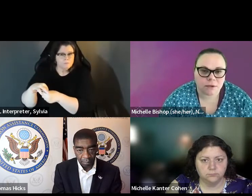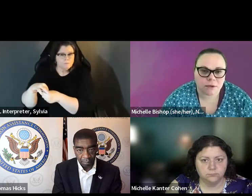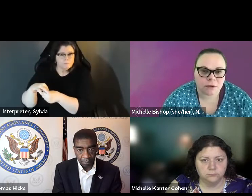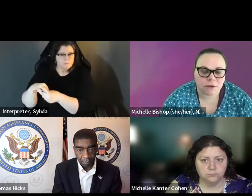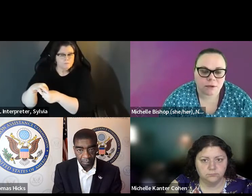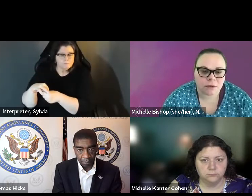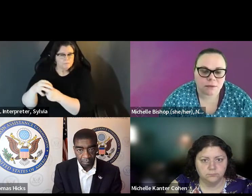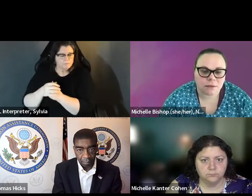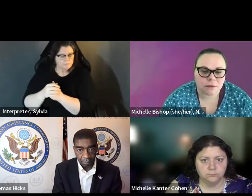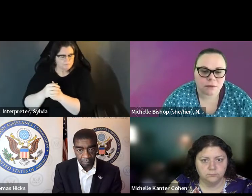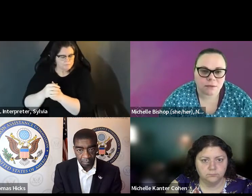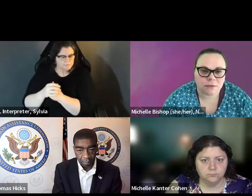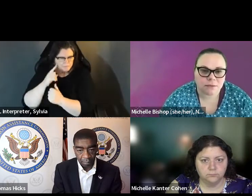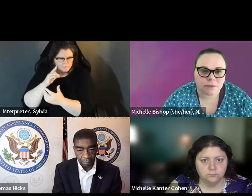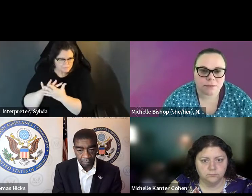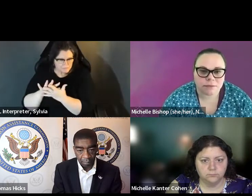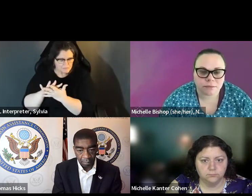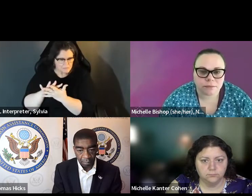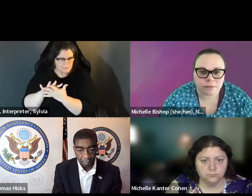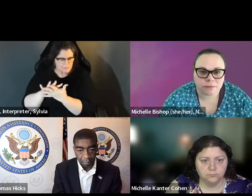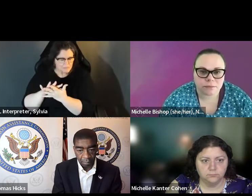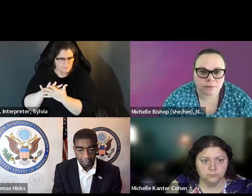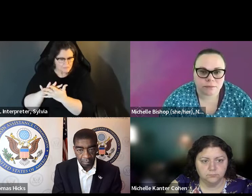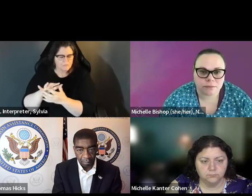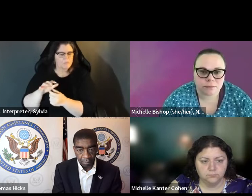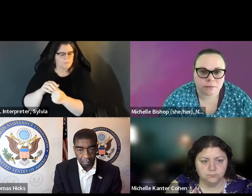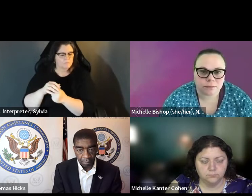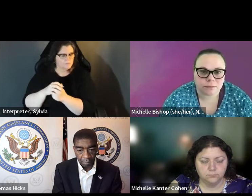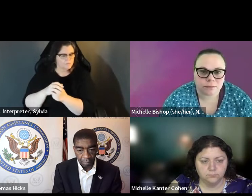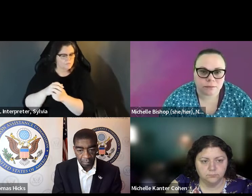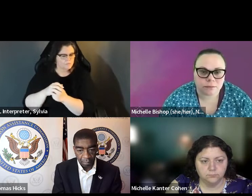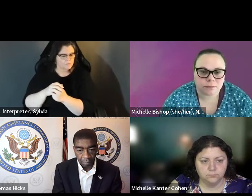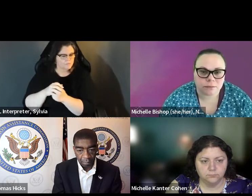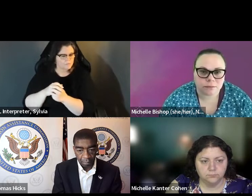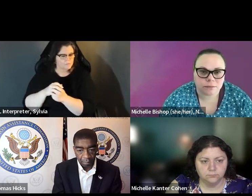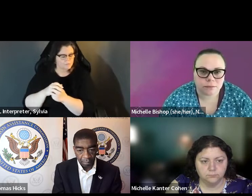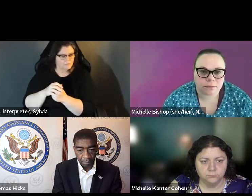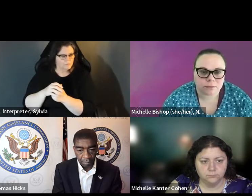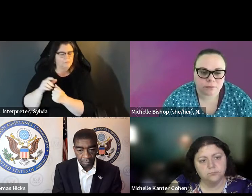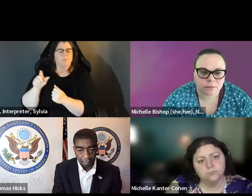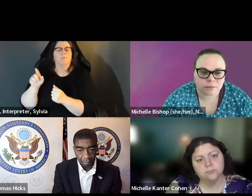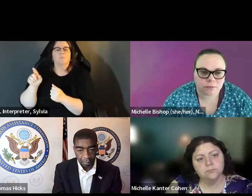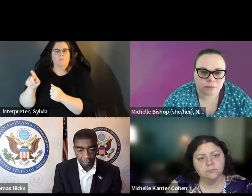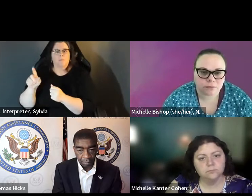But an important point. I wanted to note here is that interestingly, you know, people with disabilities, as I said, or just as invested in voting the the partisan split is not very different. invested in voting. The partisan split is not very